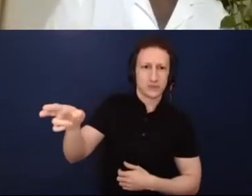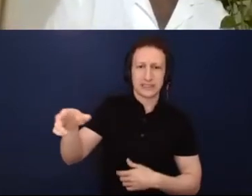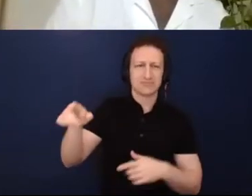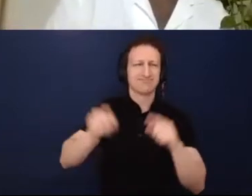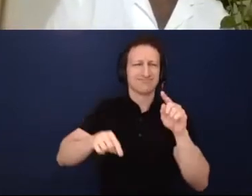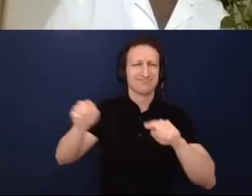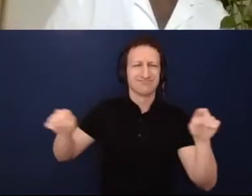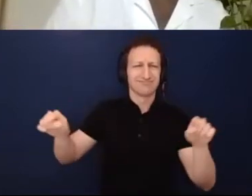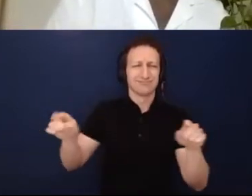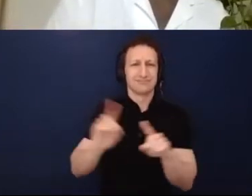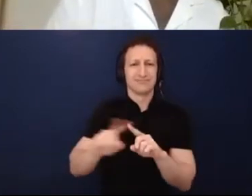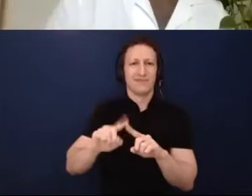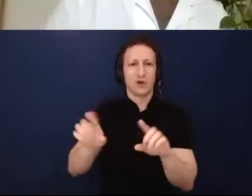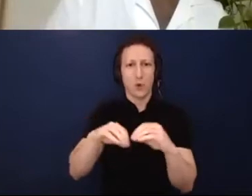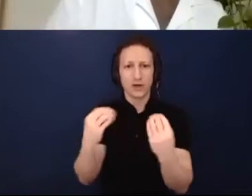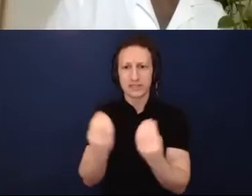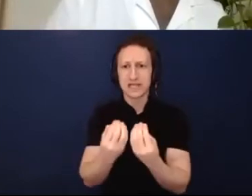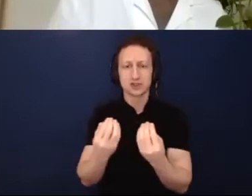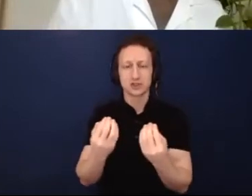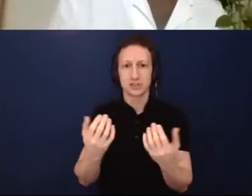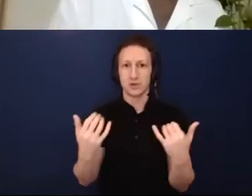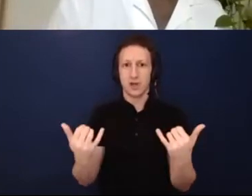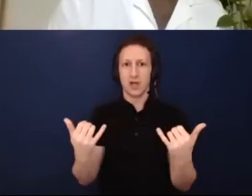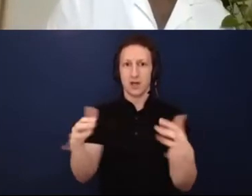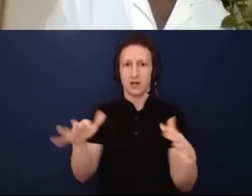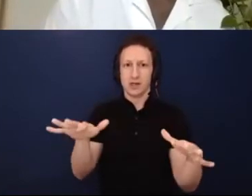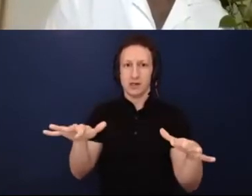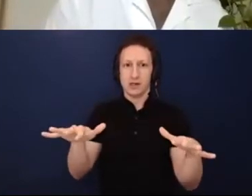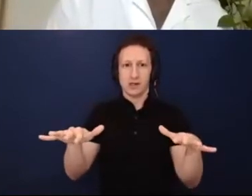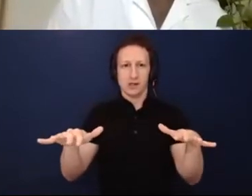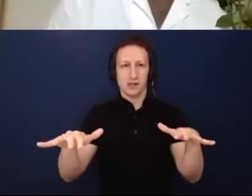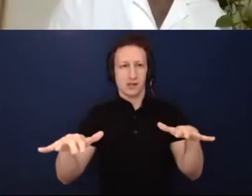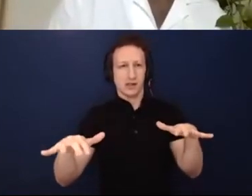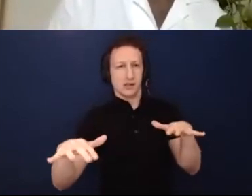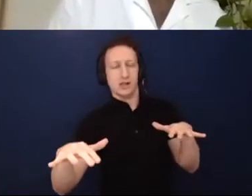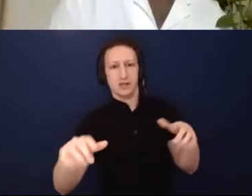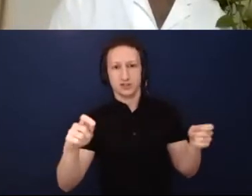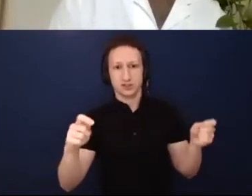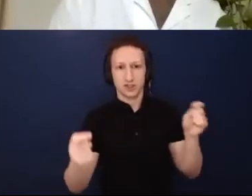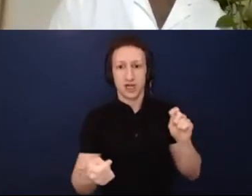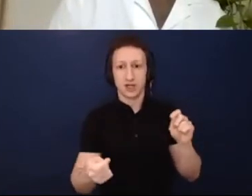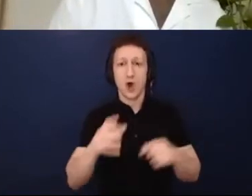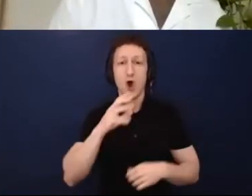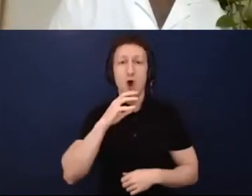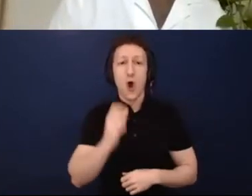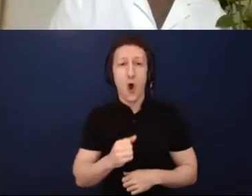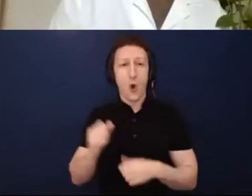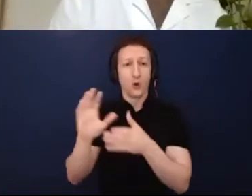we do need to kind of like throw that out, because we're at a moment where